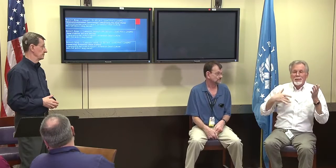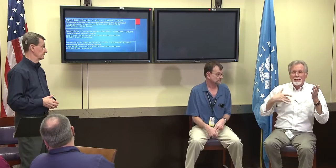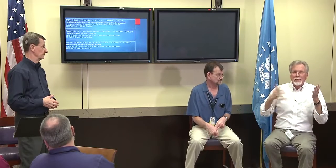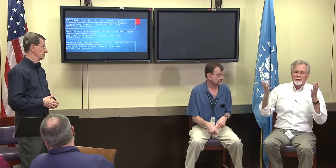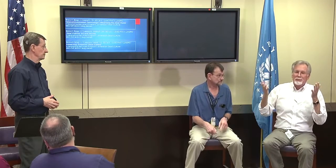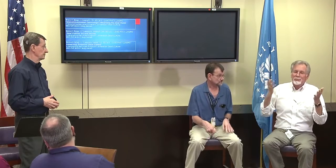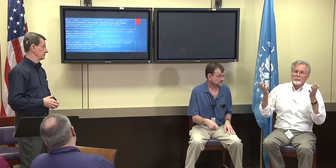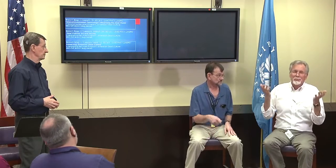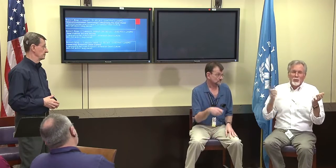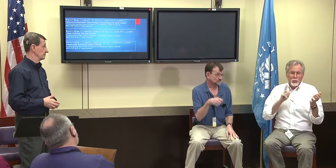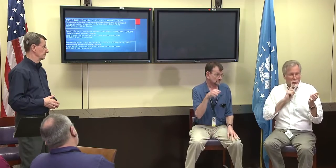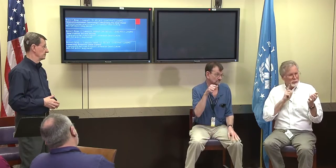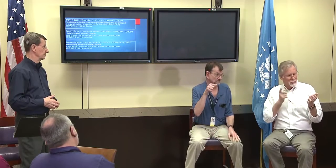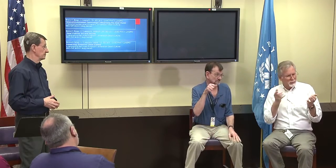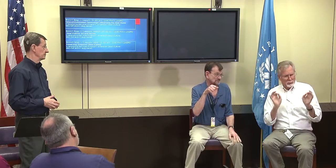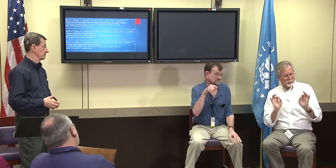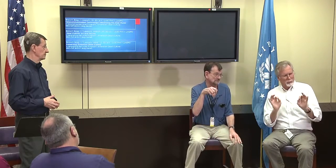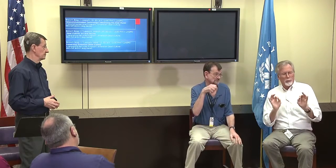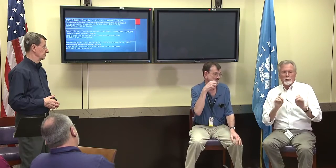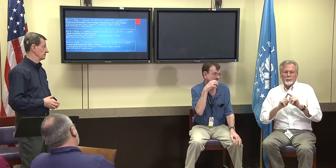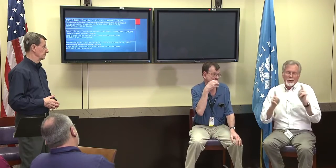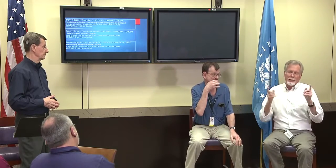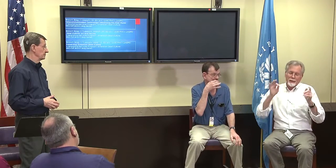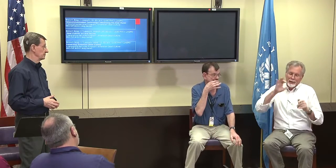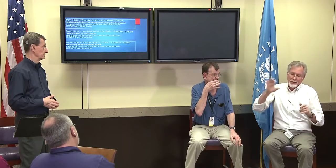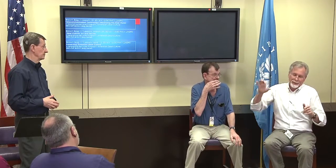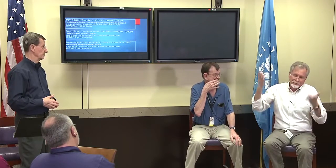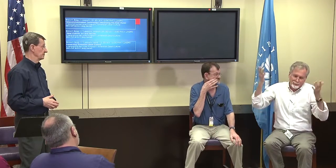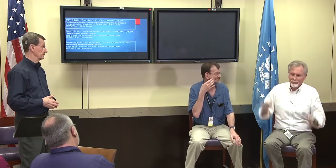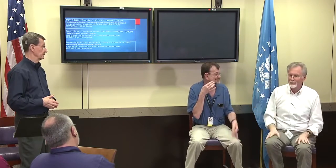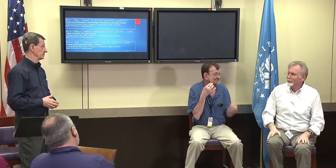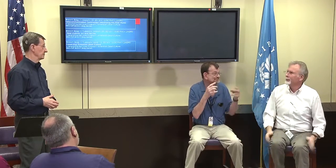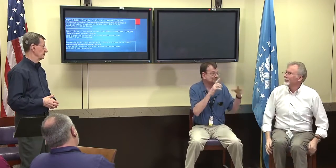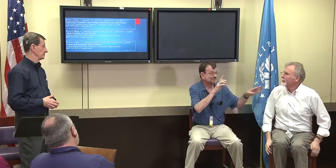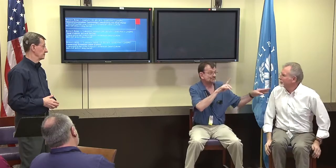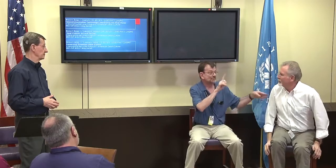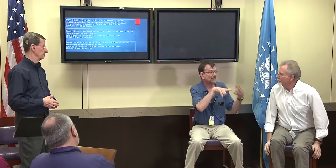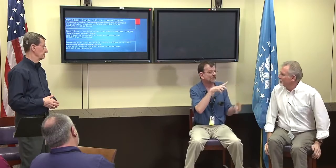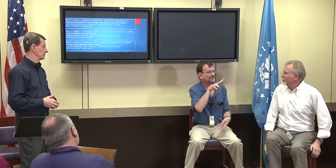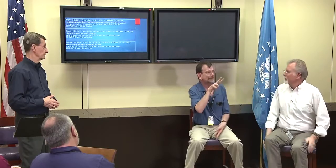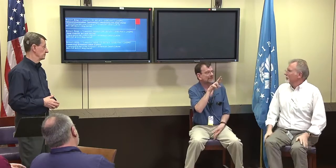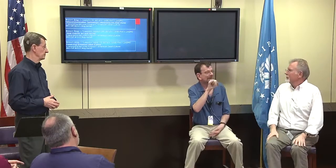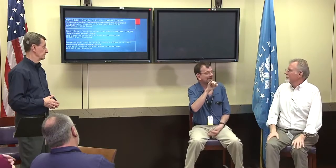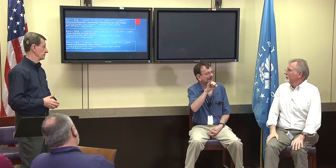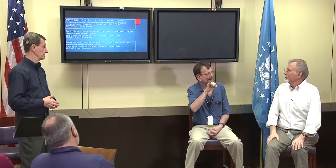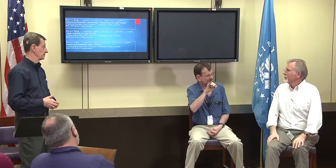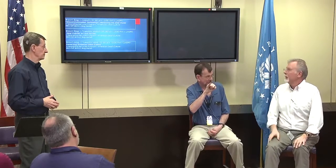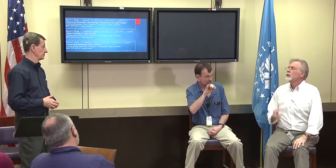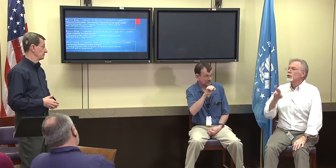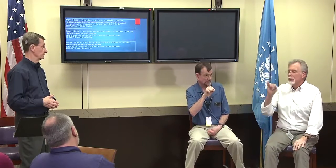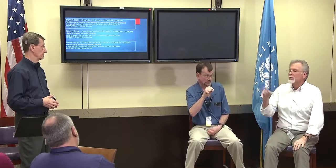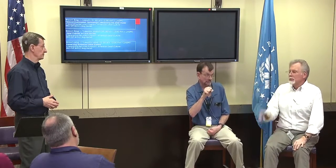that they are collecting to pay for that service if they're placing people having interpreters on-site.